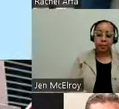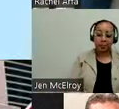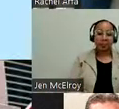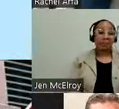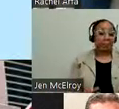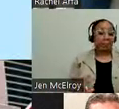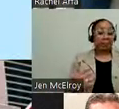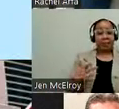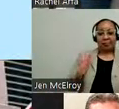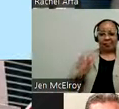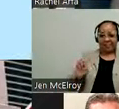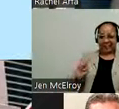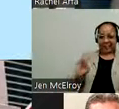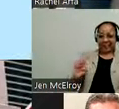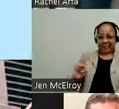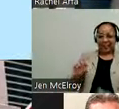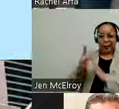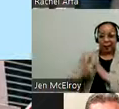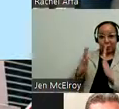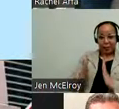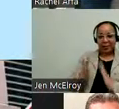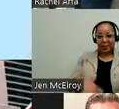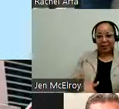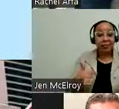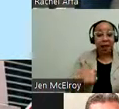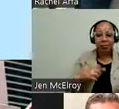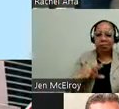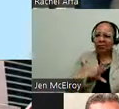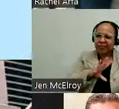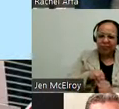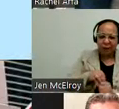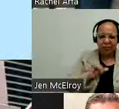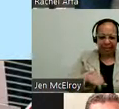attorney I was actively involved in that. So it's important to be able to